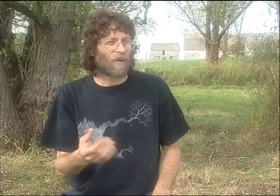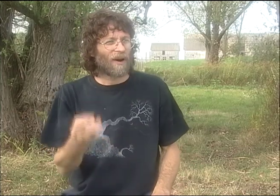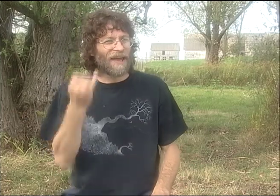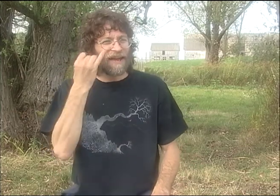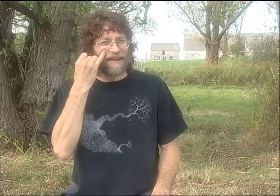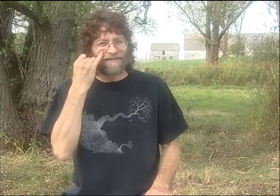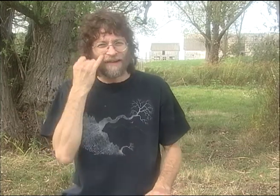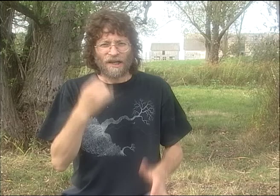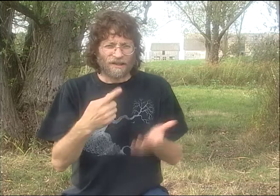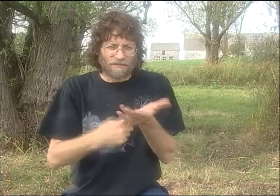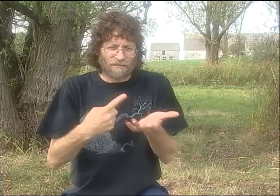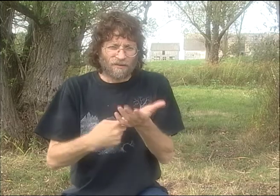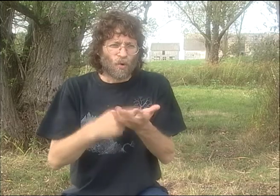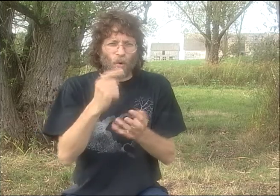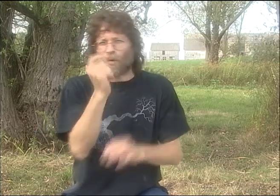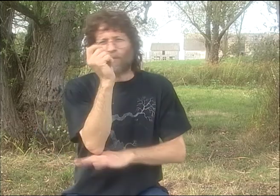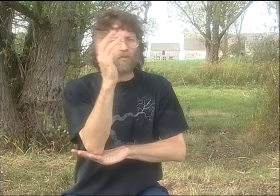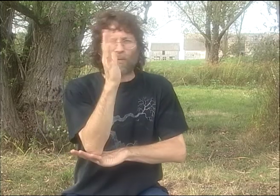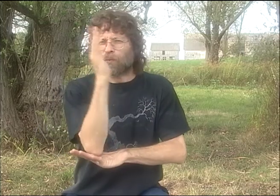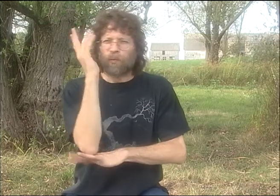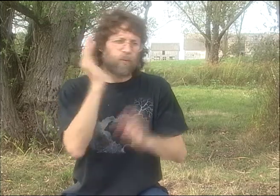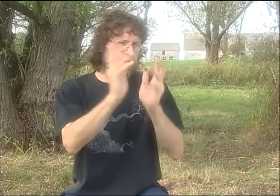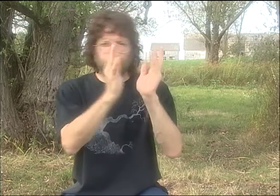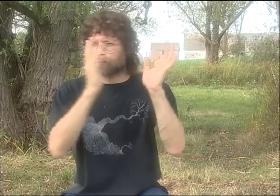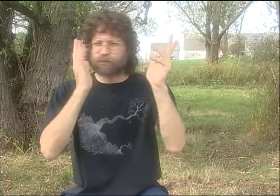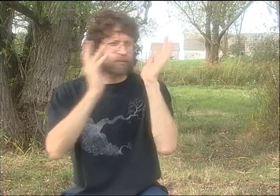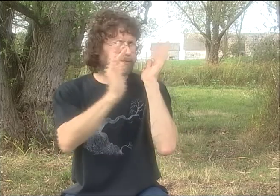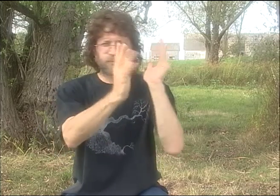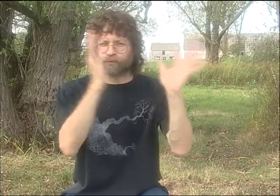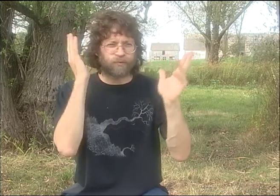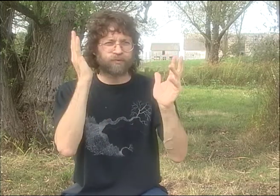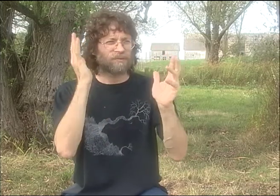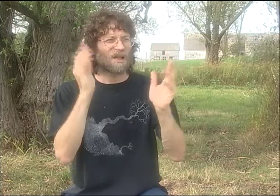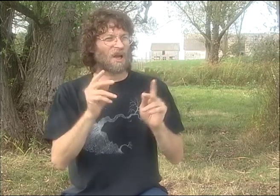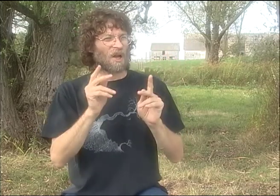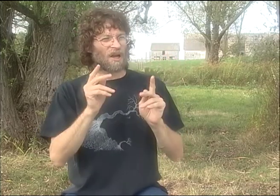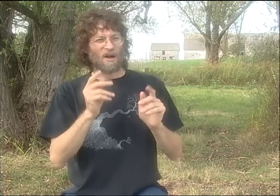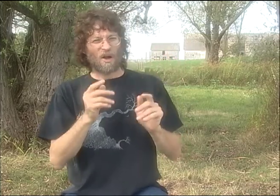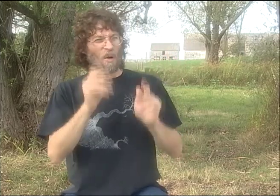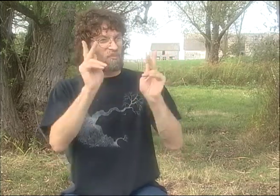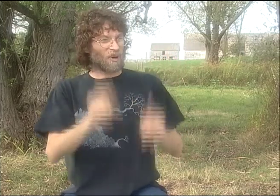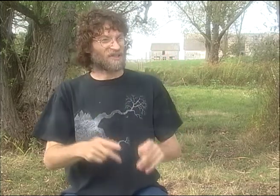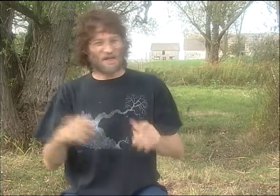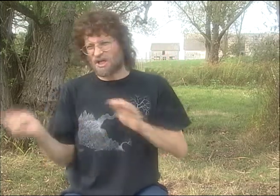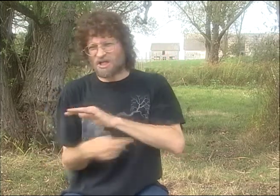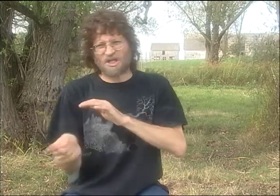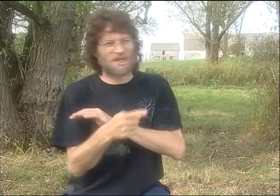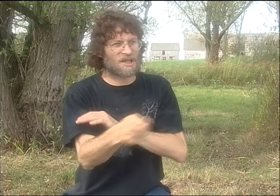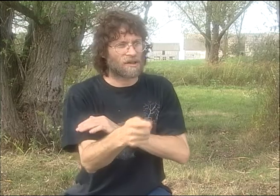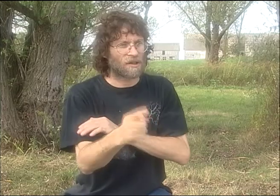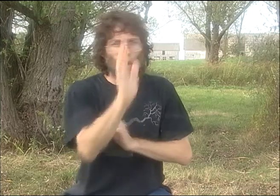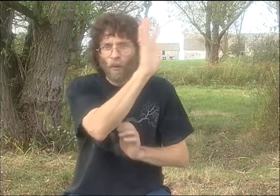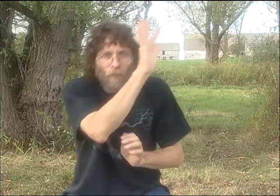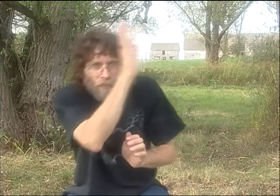IT WAS OBVIOUS, SO I WOULD STAY SILENT FOR THOSE PARTS. OR IF THERE ARE TREES RUSTLING IN THE WIND